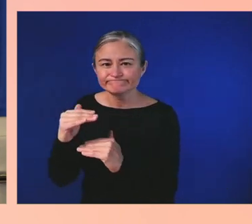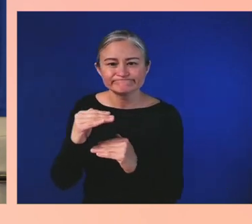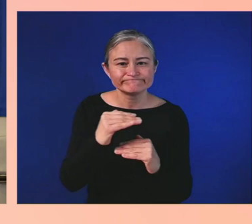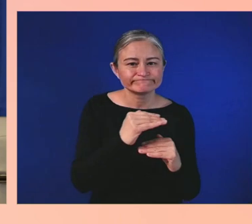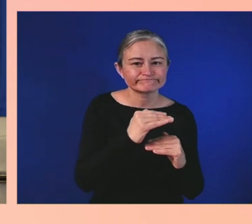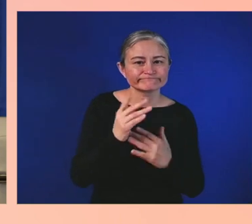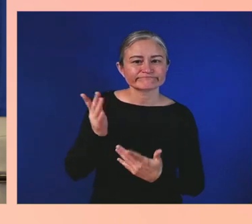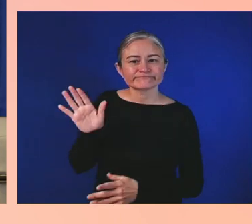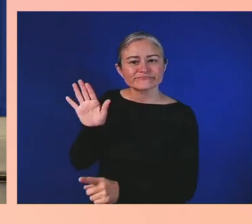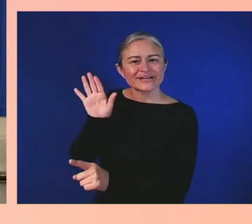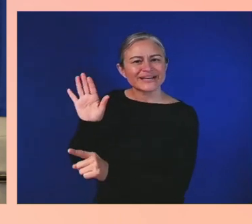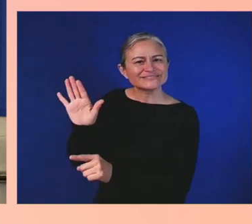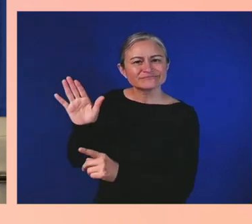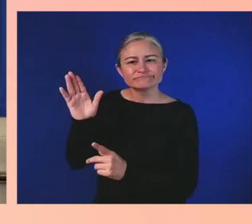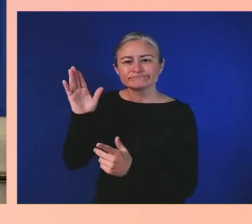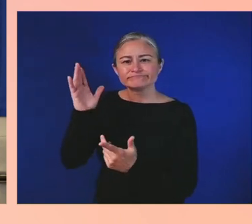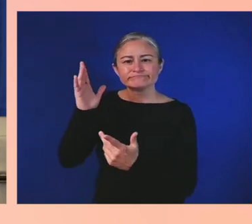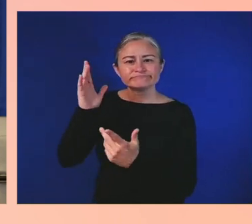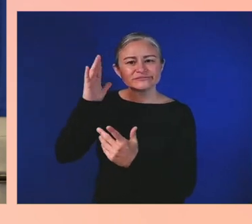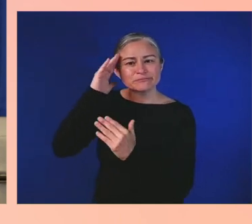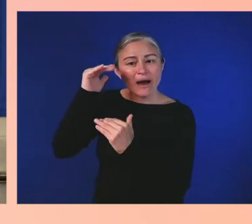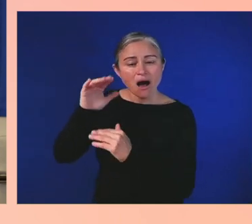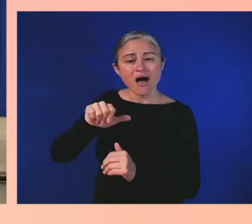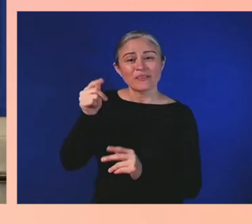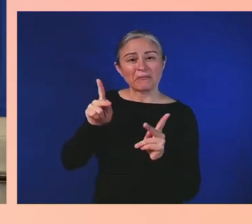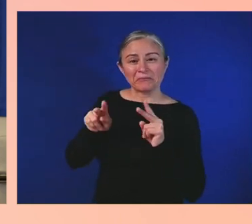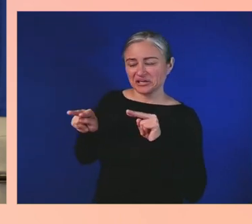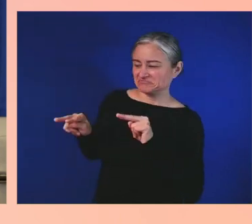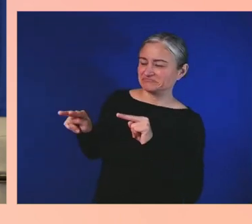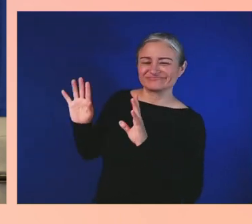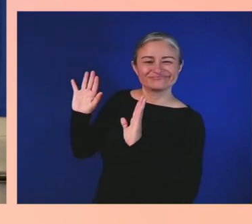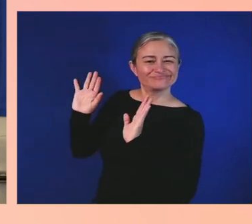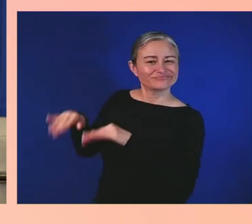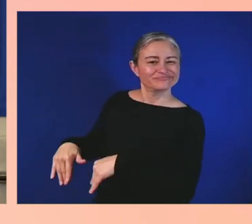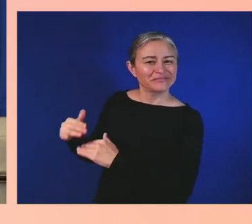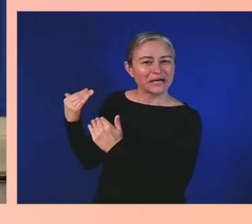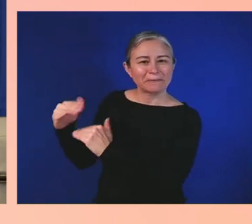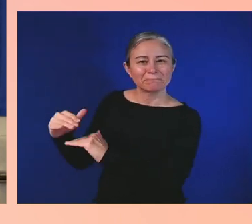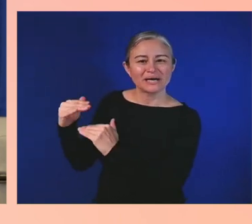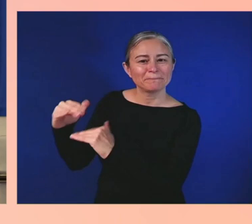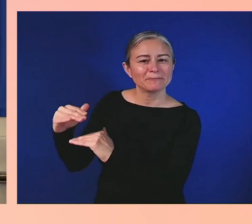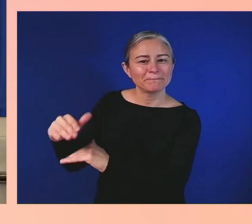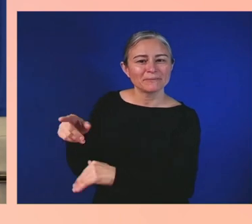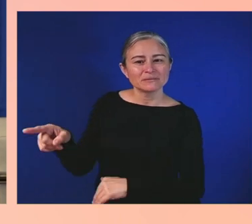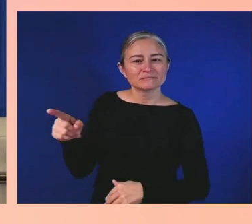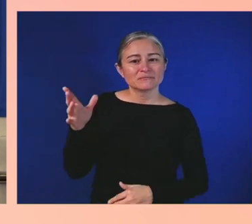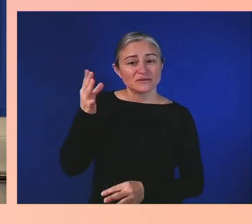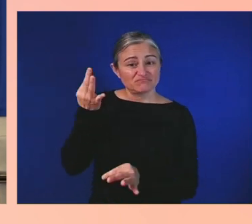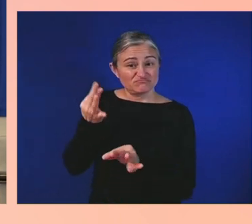overcome that with the love of his mother, the love and the embrace of the community,